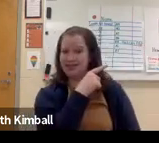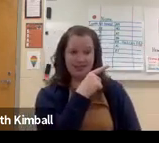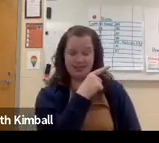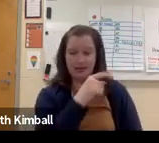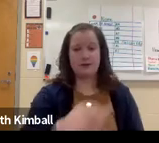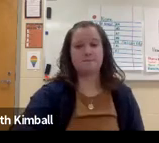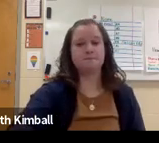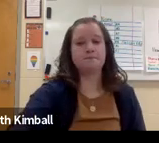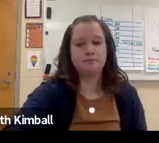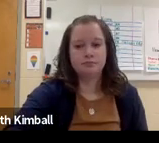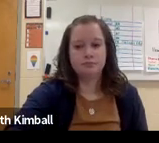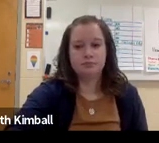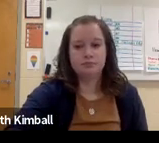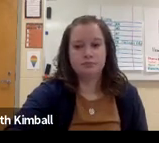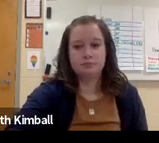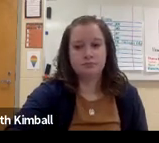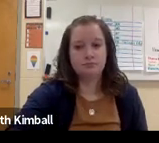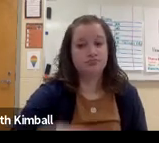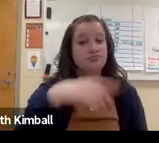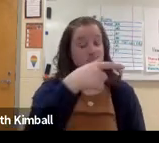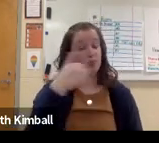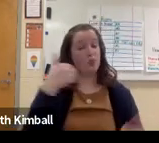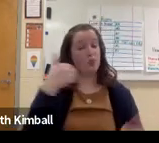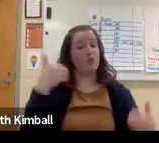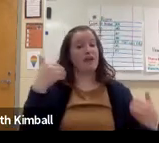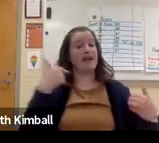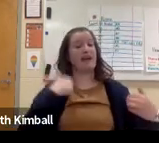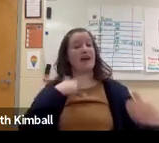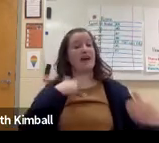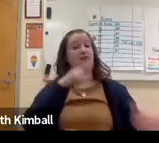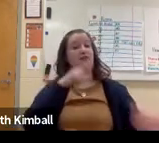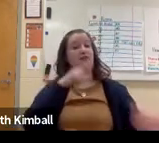and only 2,000 graduating in those particular fields.